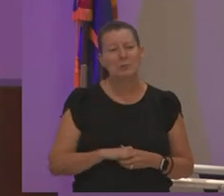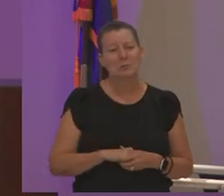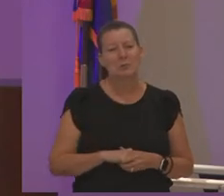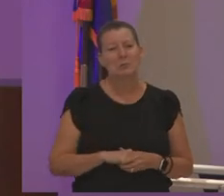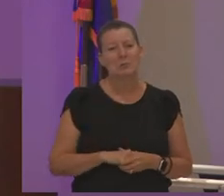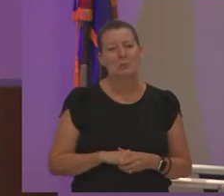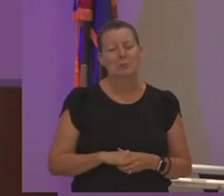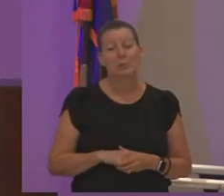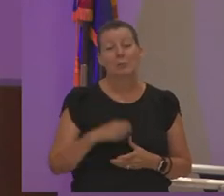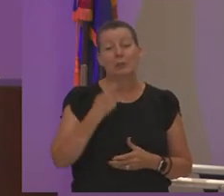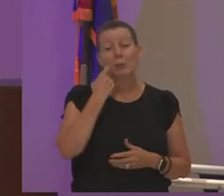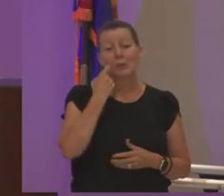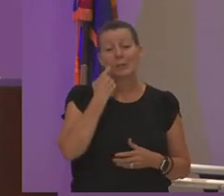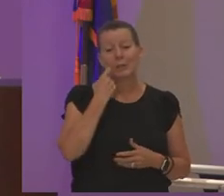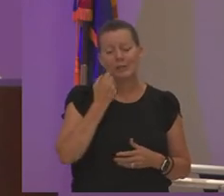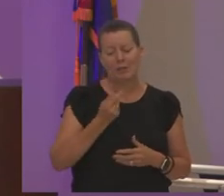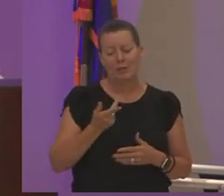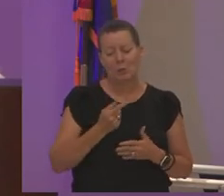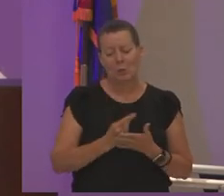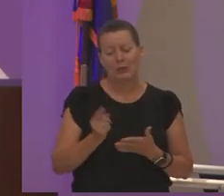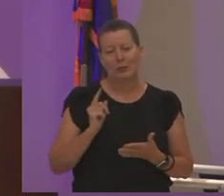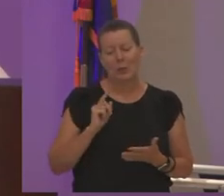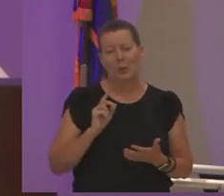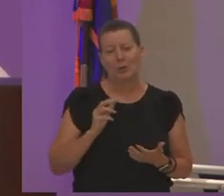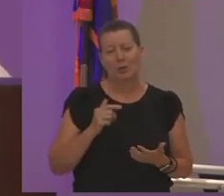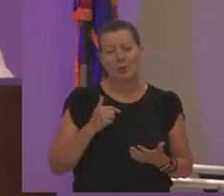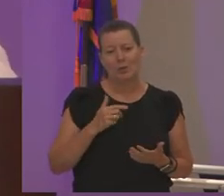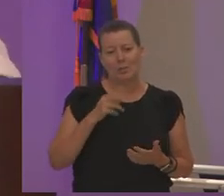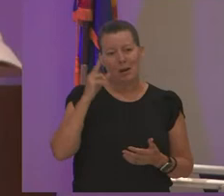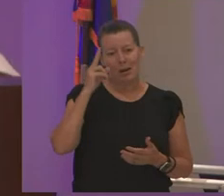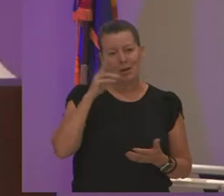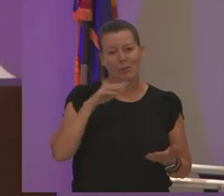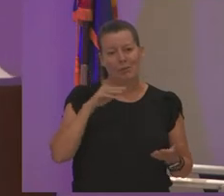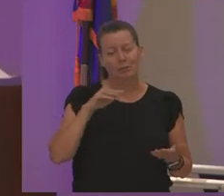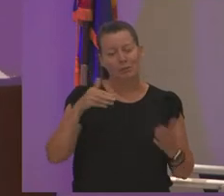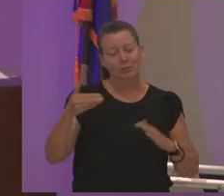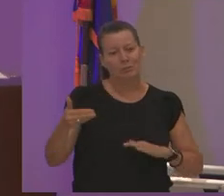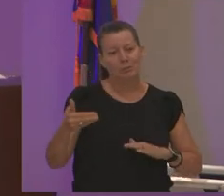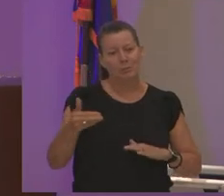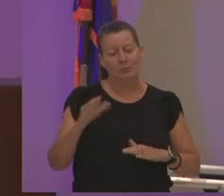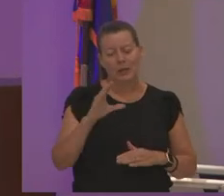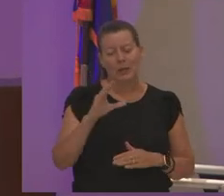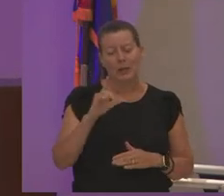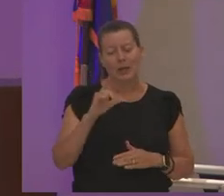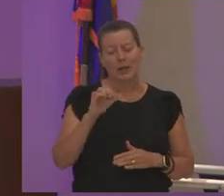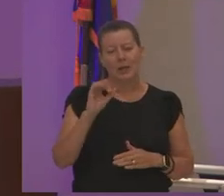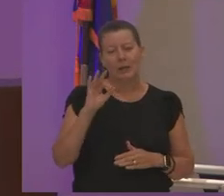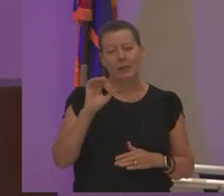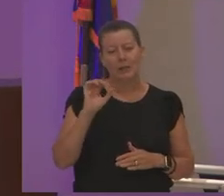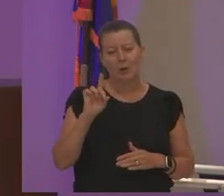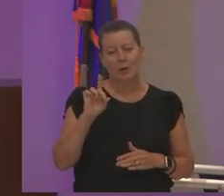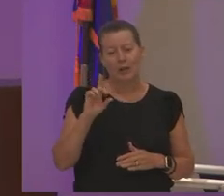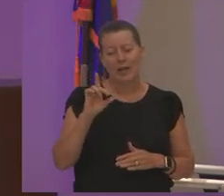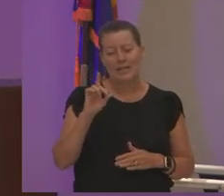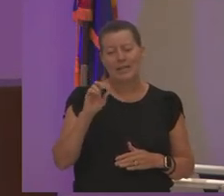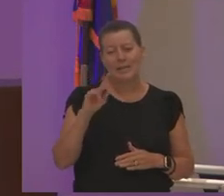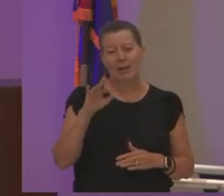recently a couple weeks ago i lost my uncle clifford davis he's uh he moved here in his late